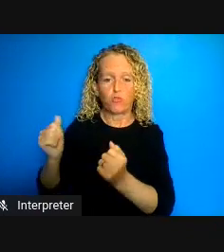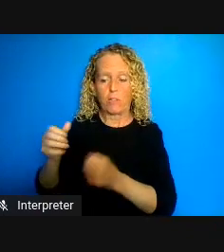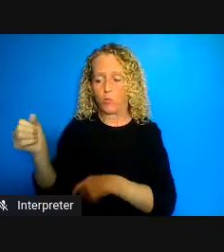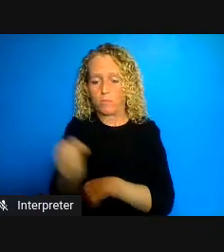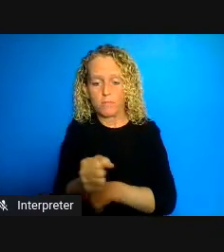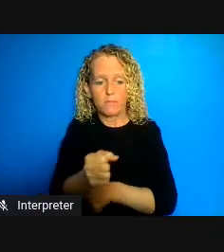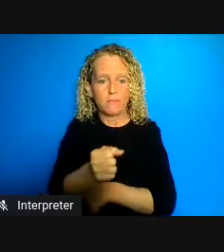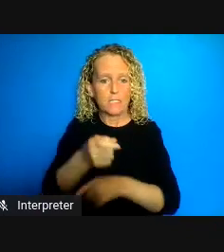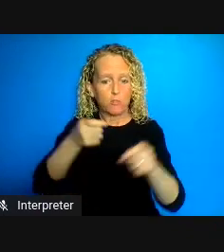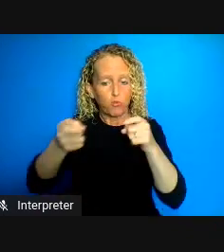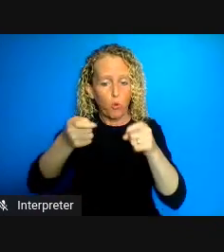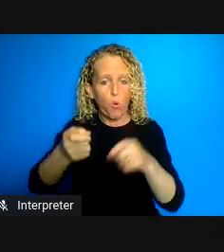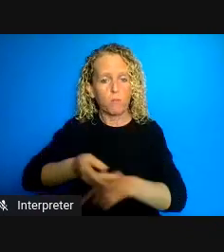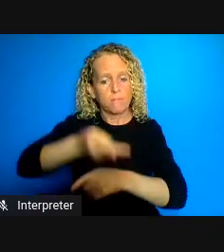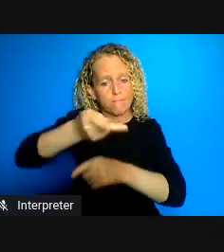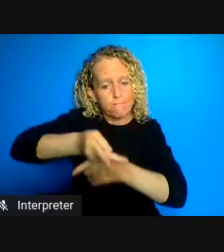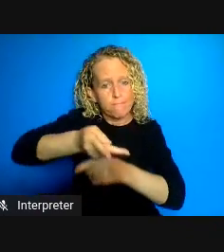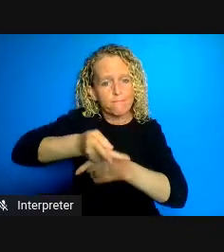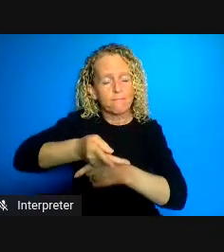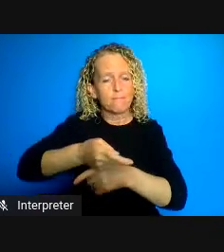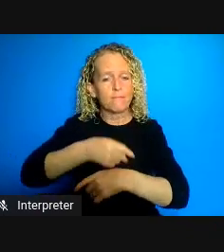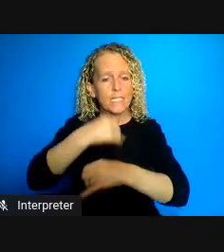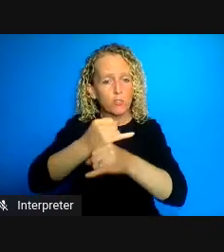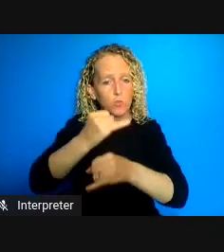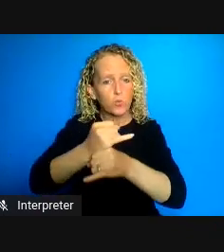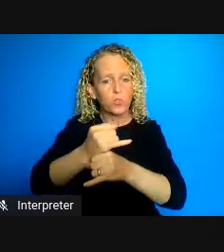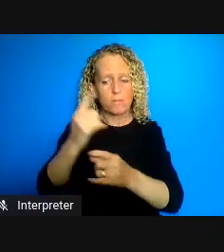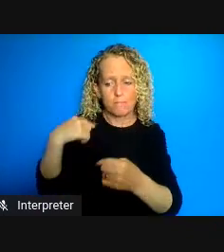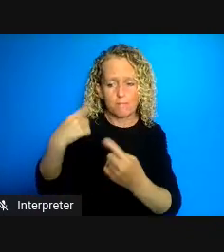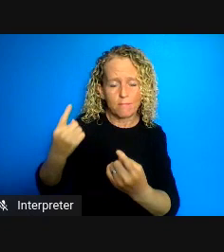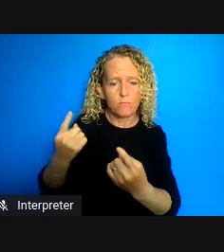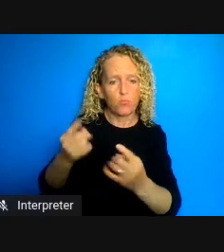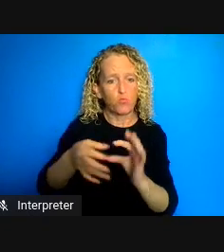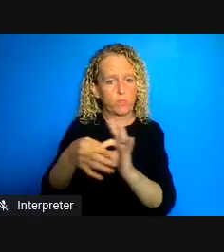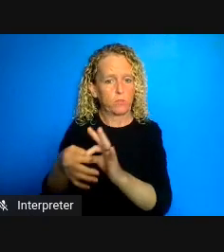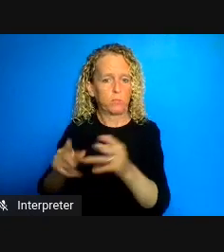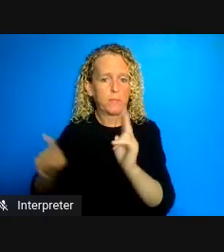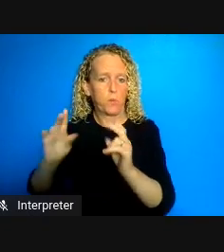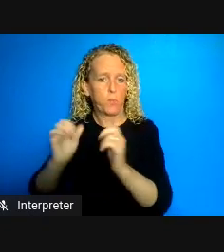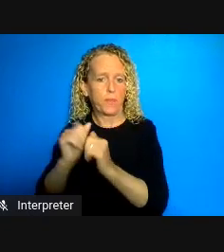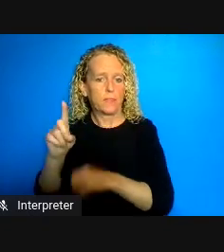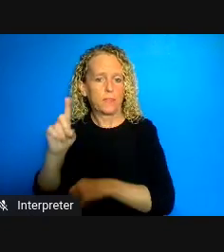institutionalization as a response to disability to a culture of support